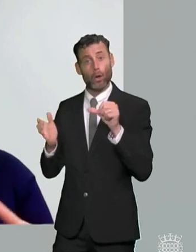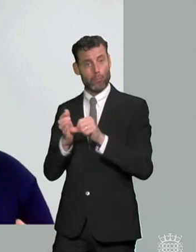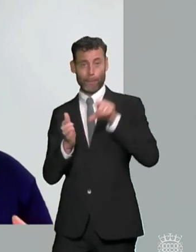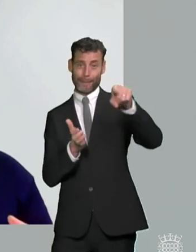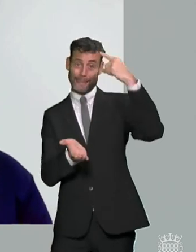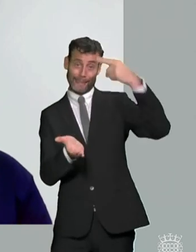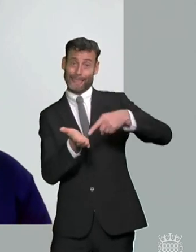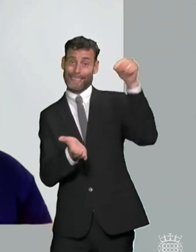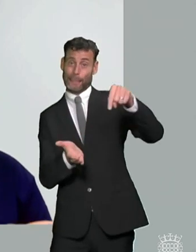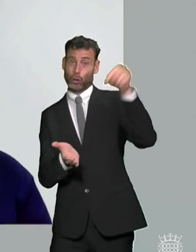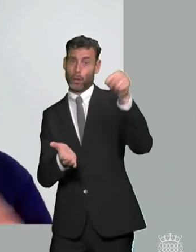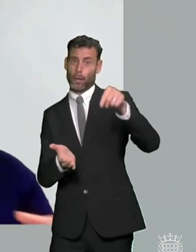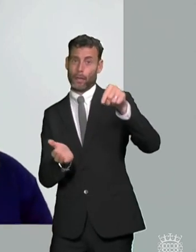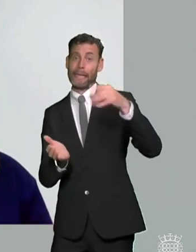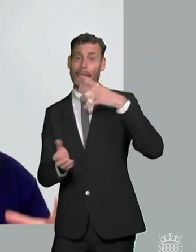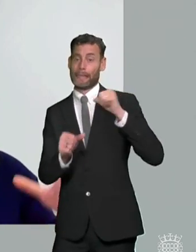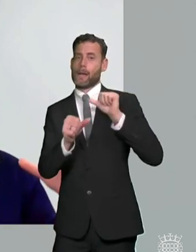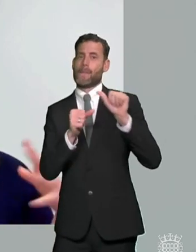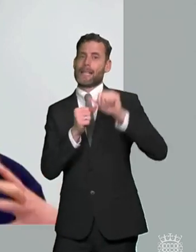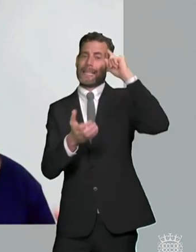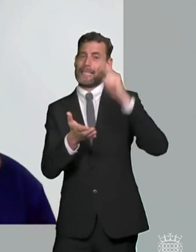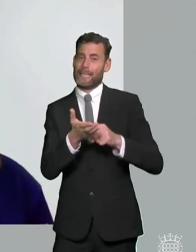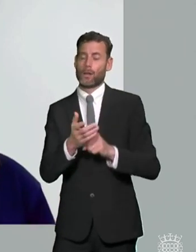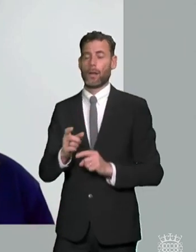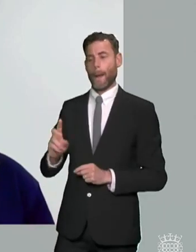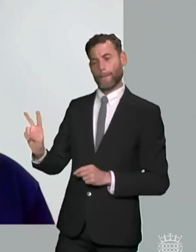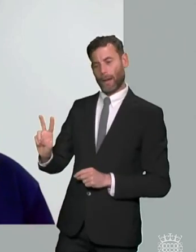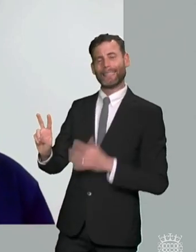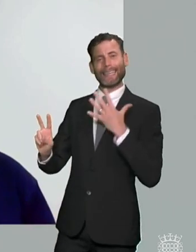to see you know it should be clear about what their children might be entitled to but i think